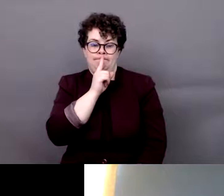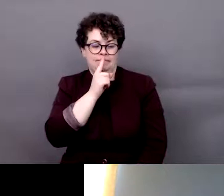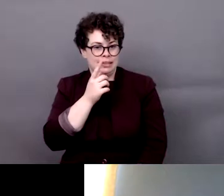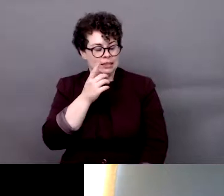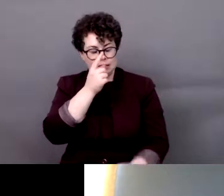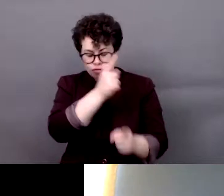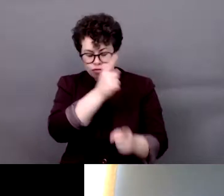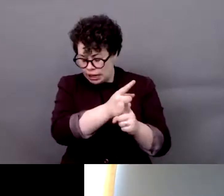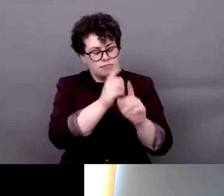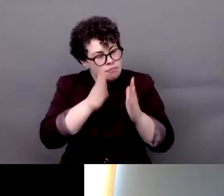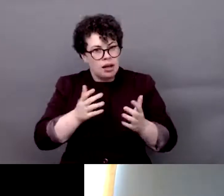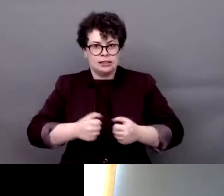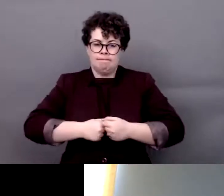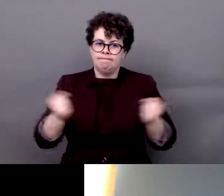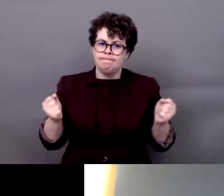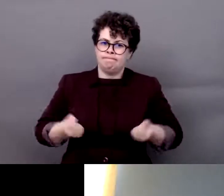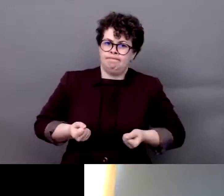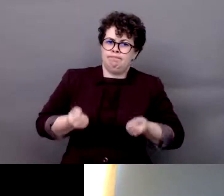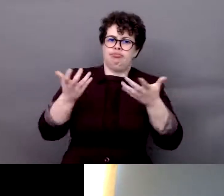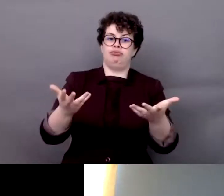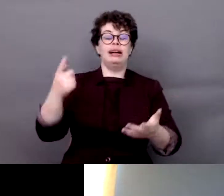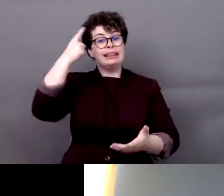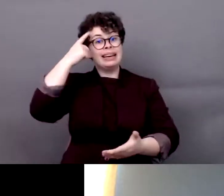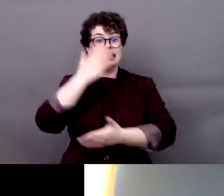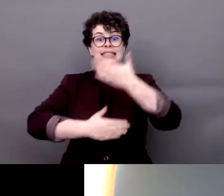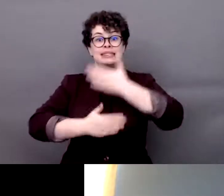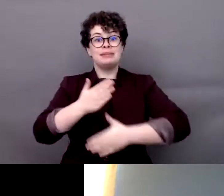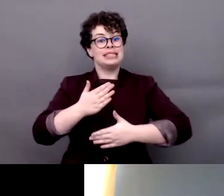to reflect how important it is to have this intersectional